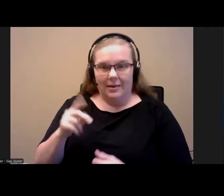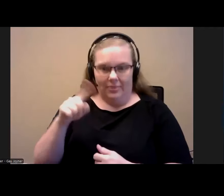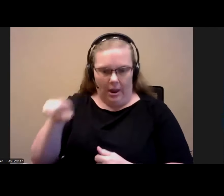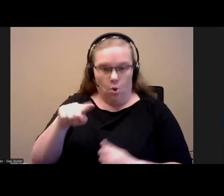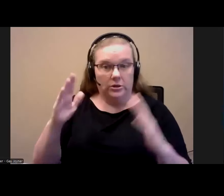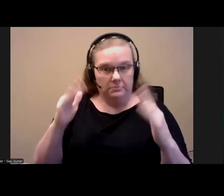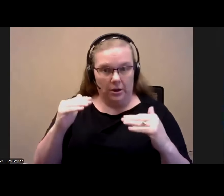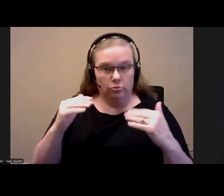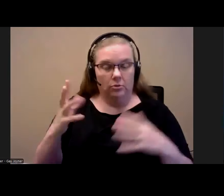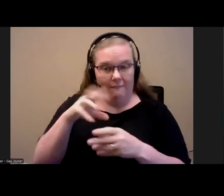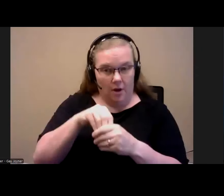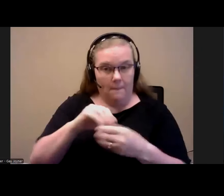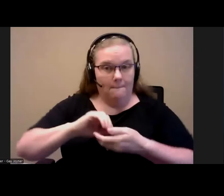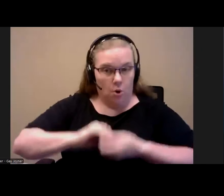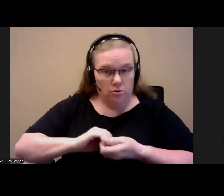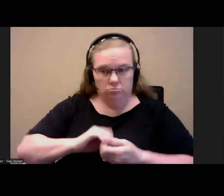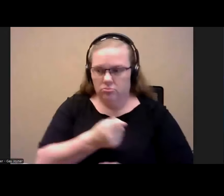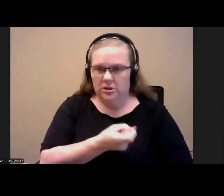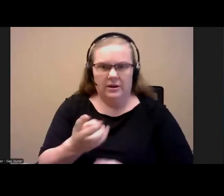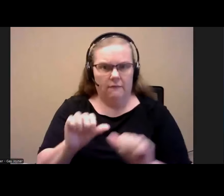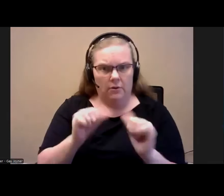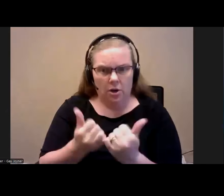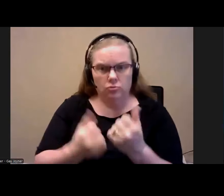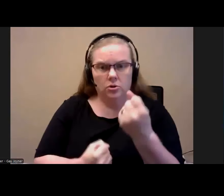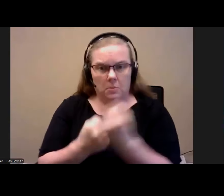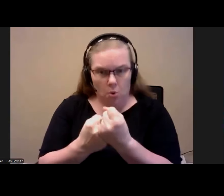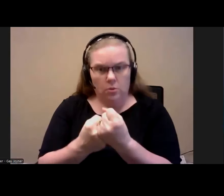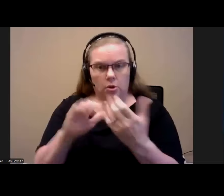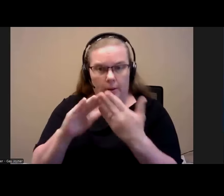between a number of agencies that support community living, that includes Medicaid,